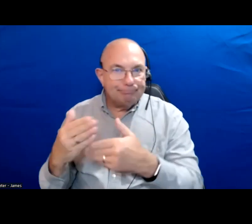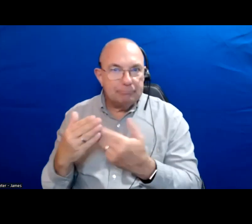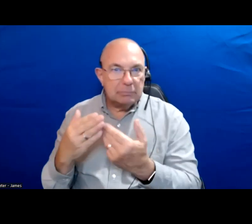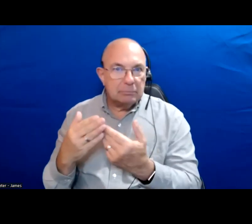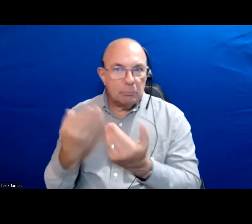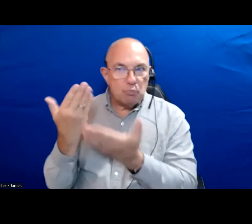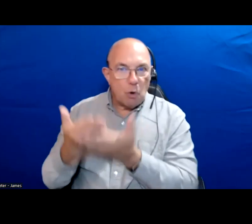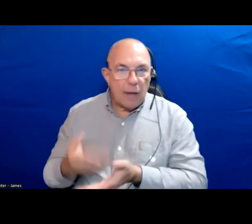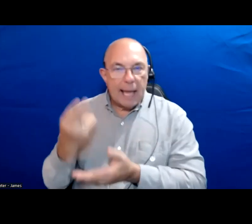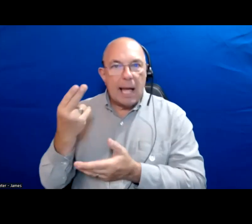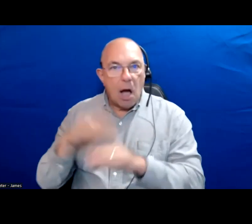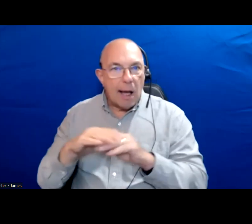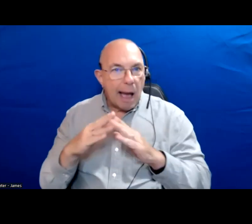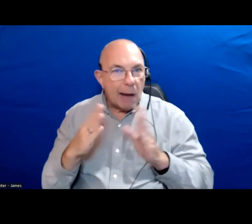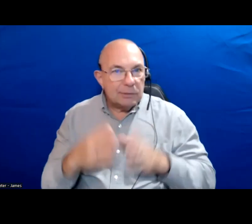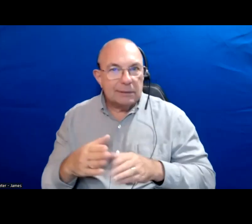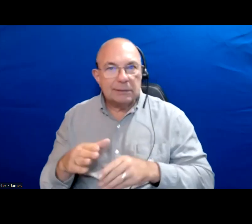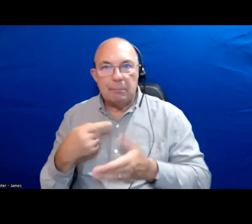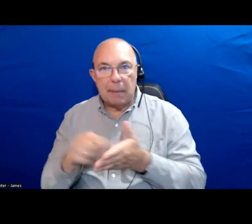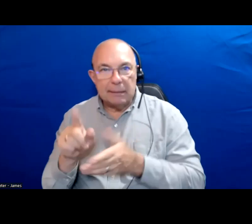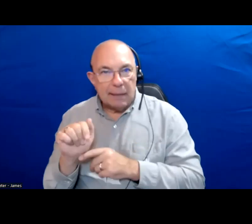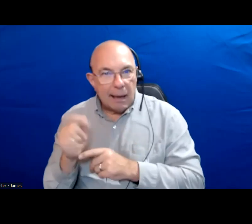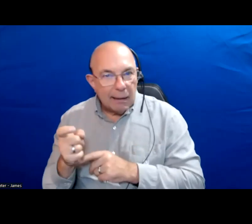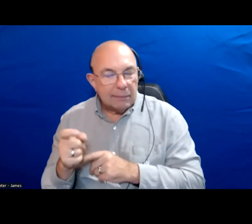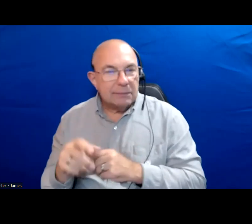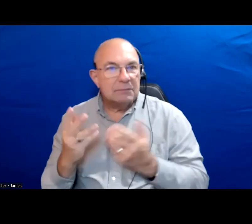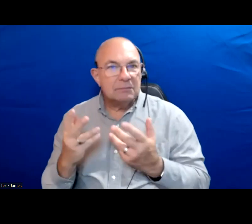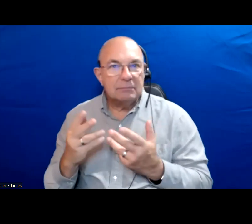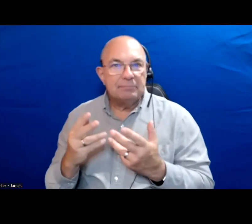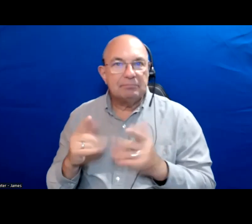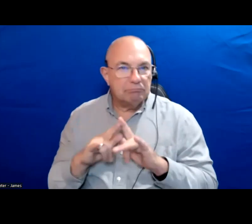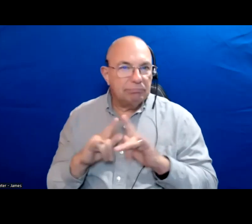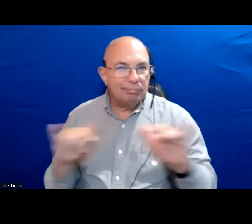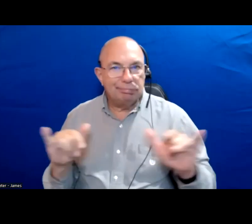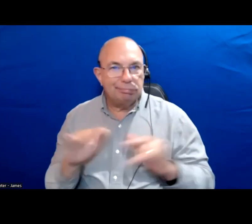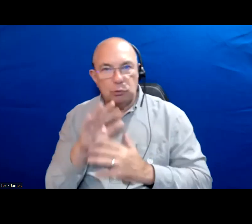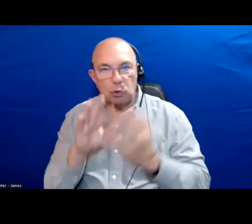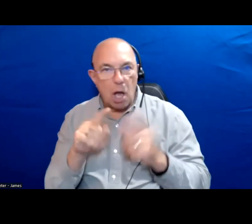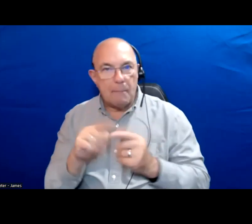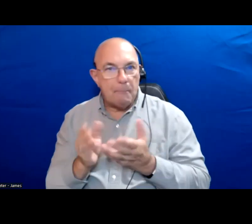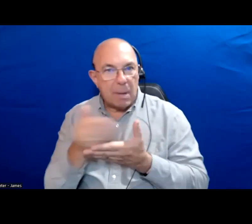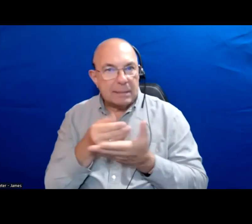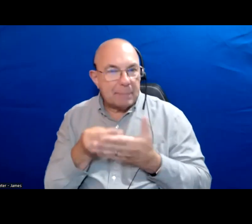On issues like housing and taxes and you know, different choices around the budget.